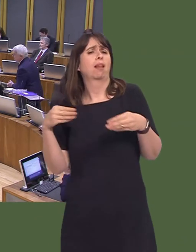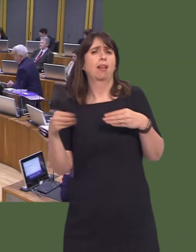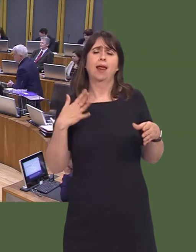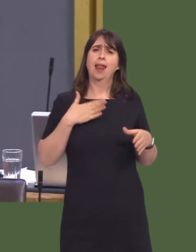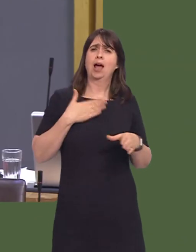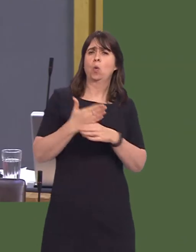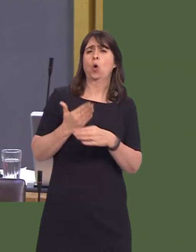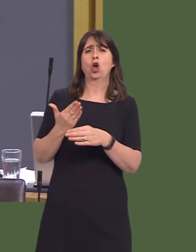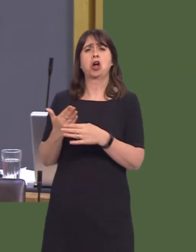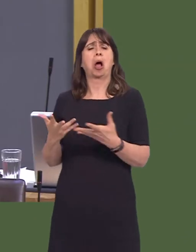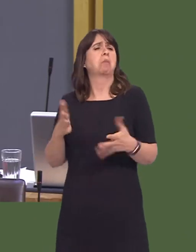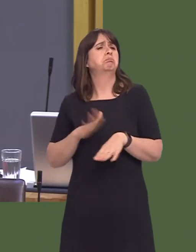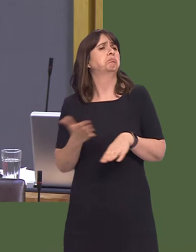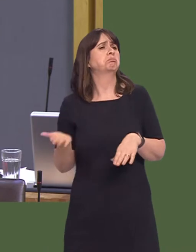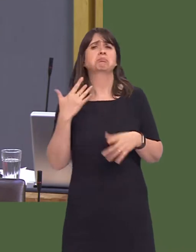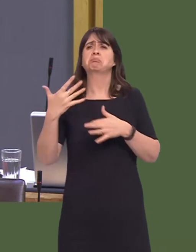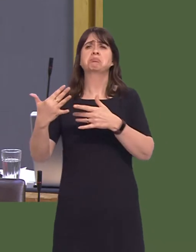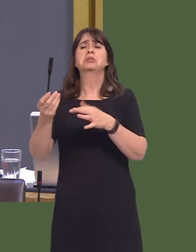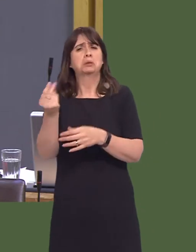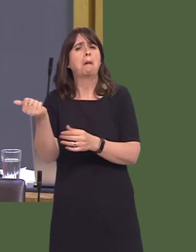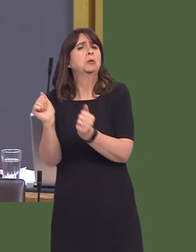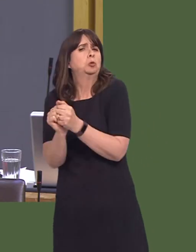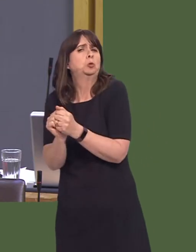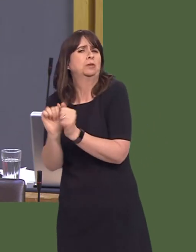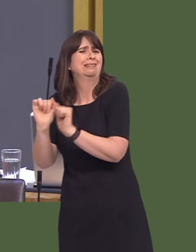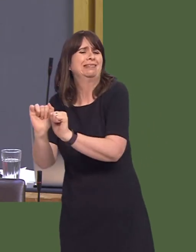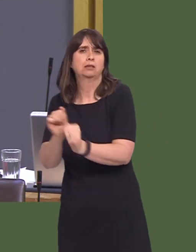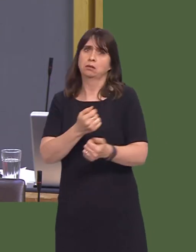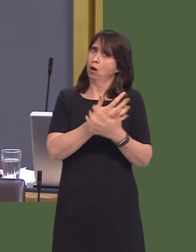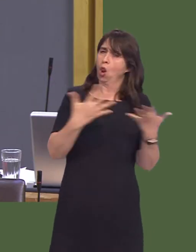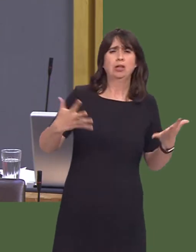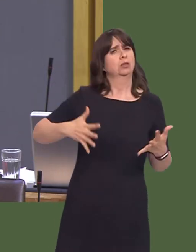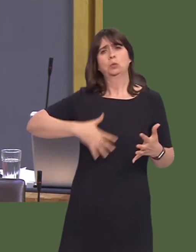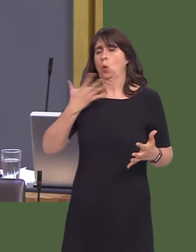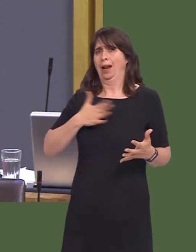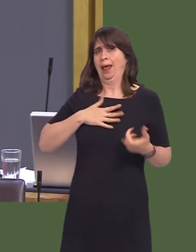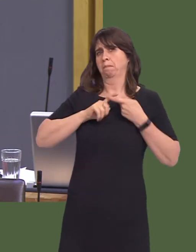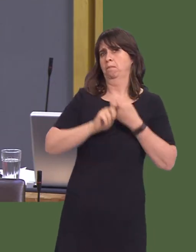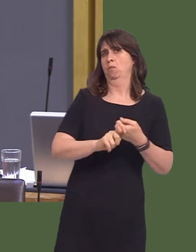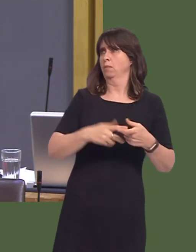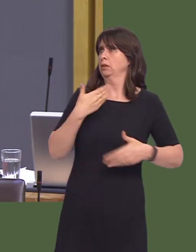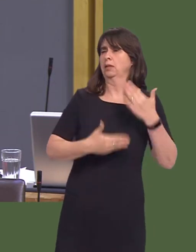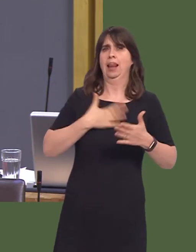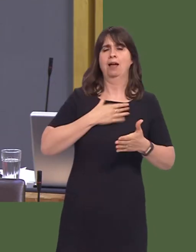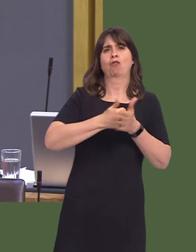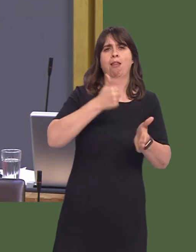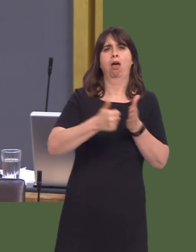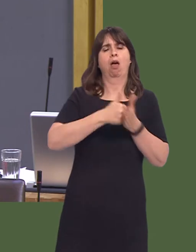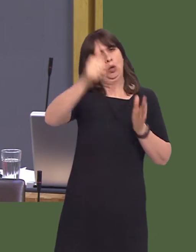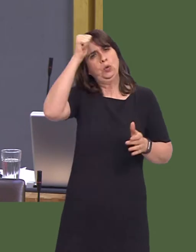but most people don't. For that matter, Labour has supposedly committed to end their use.